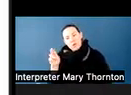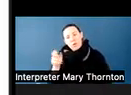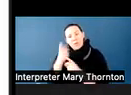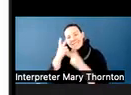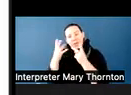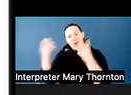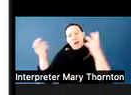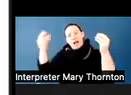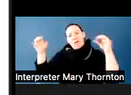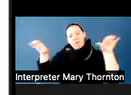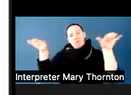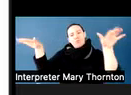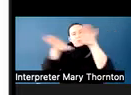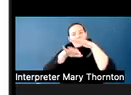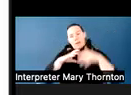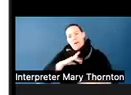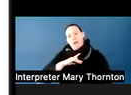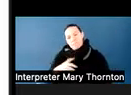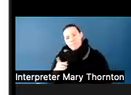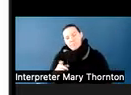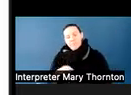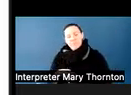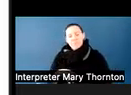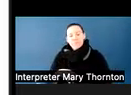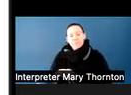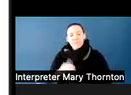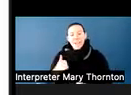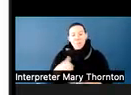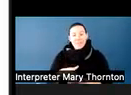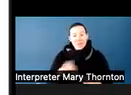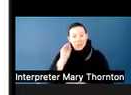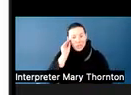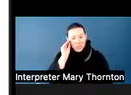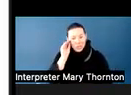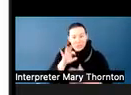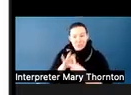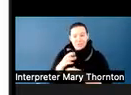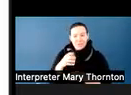As we've learned about autism and many types of neurodiversity, we know that it is not a linear spectrum.